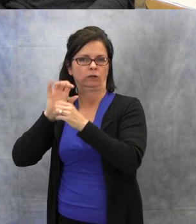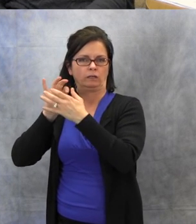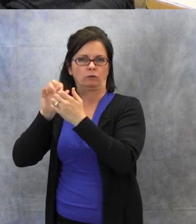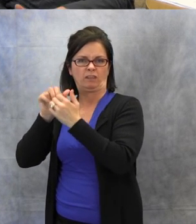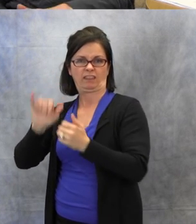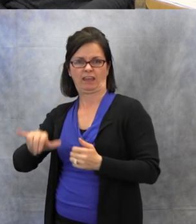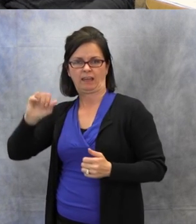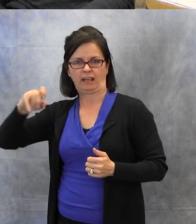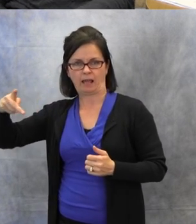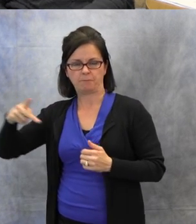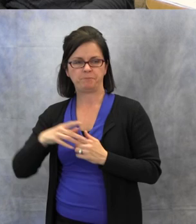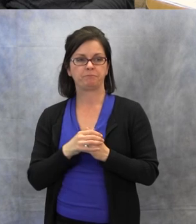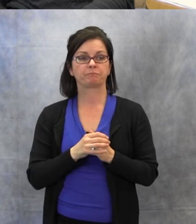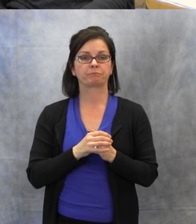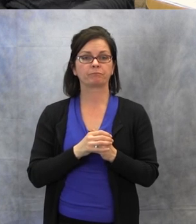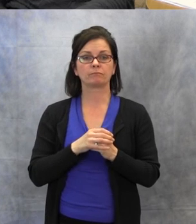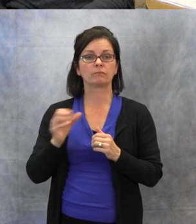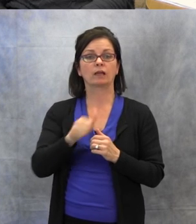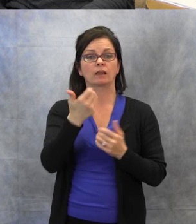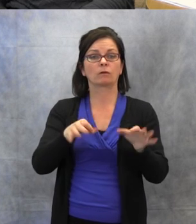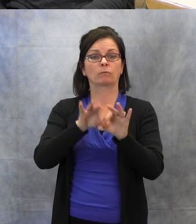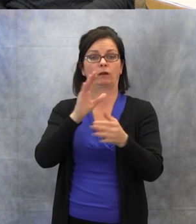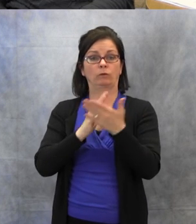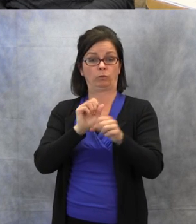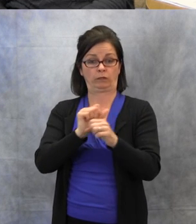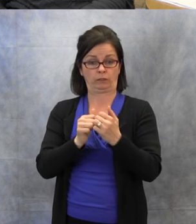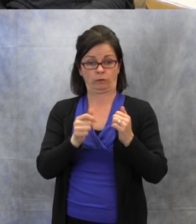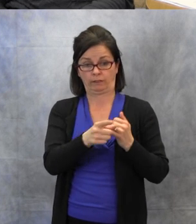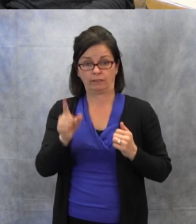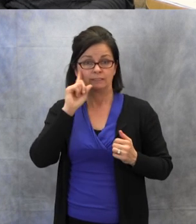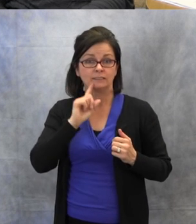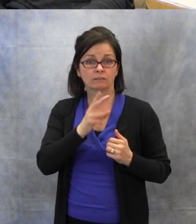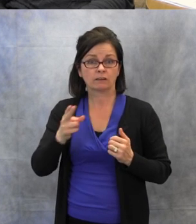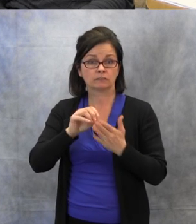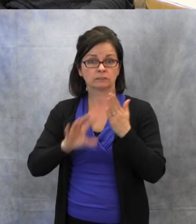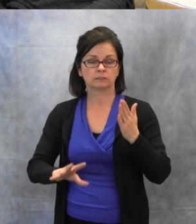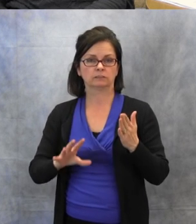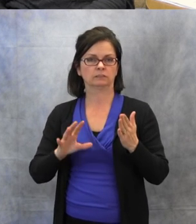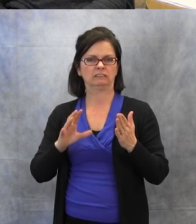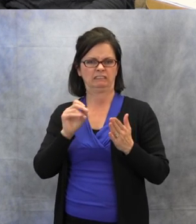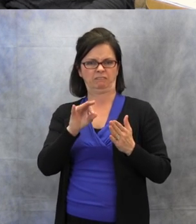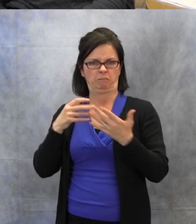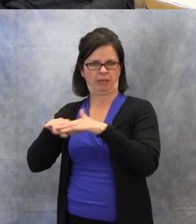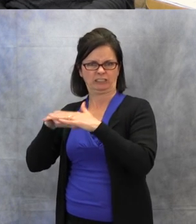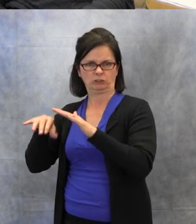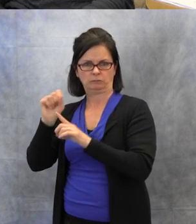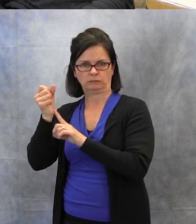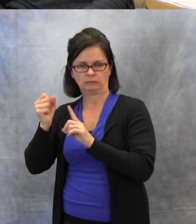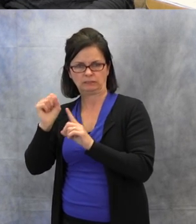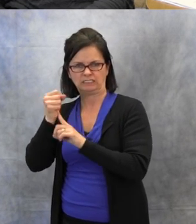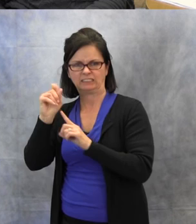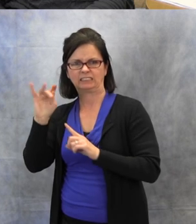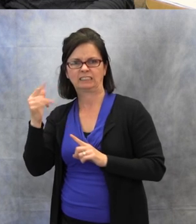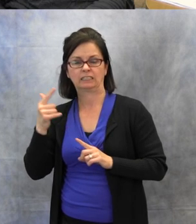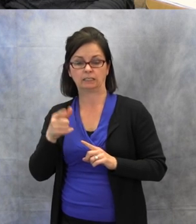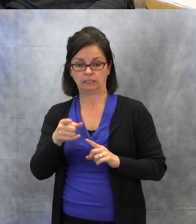setting is helping them to develop self-advocacy skills. You really want to promote that with the students,